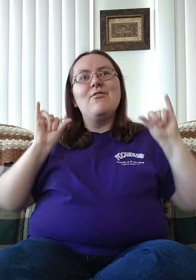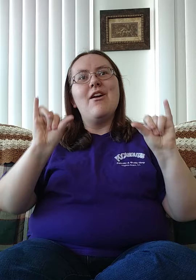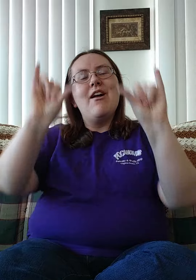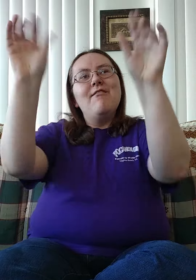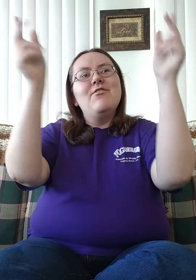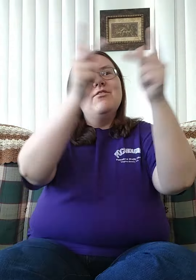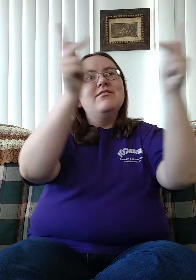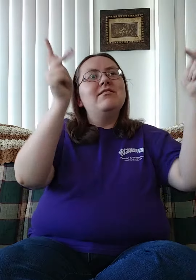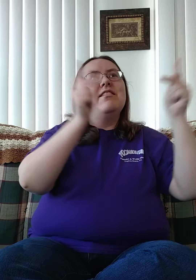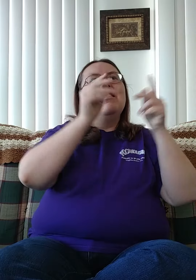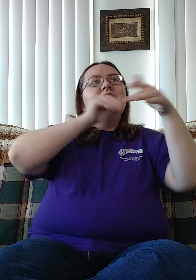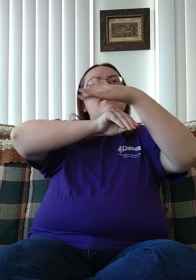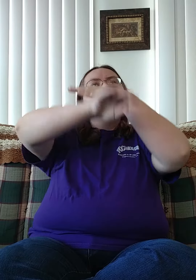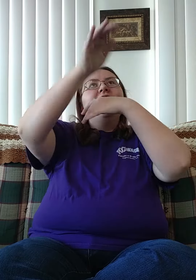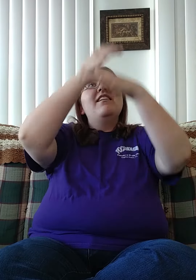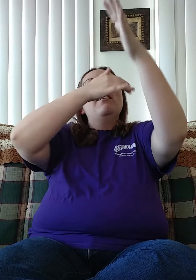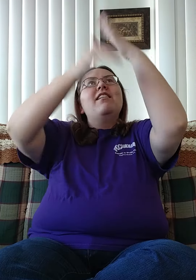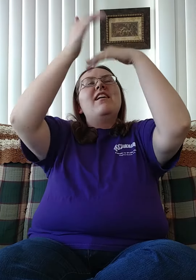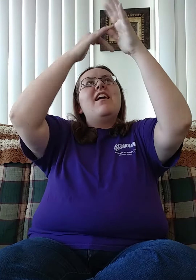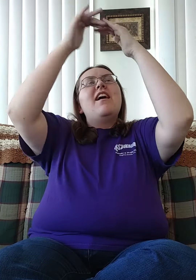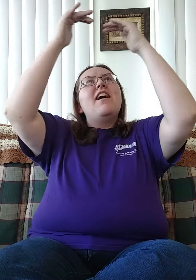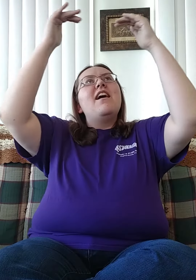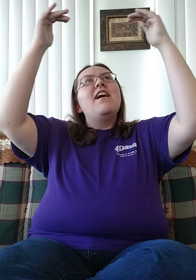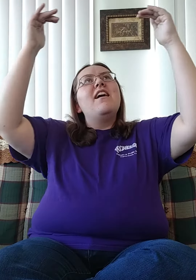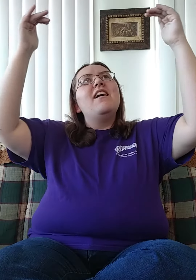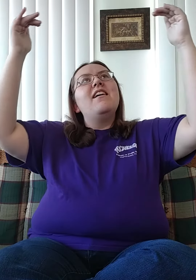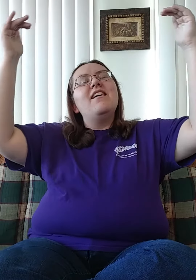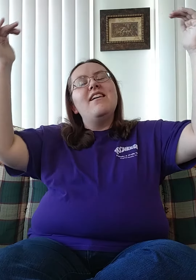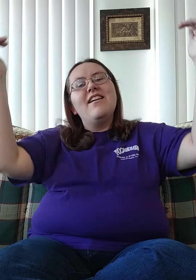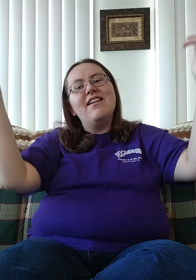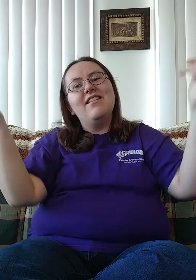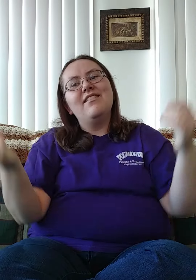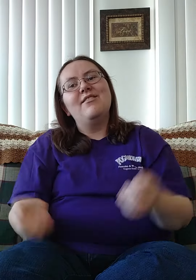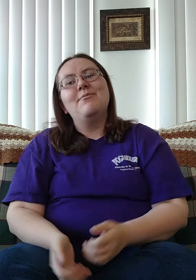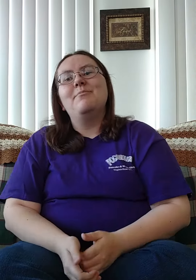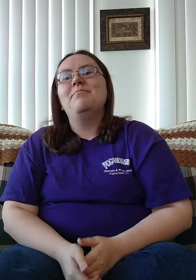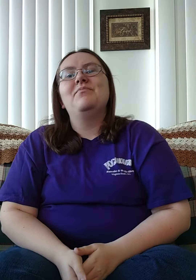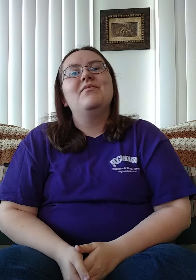Forever seated high